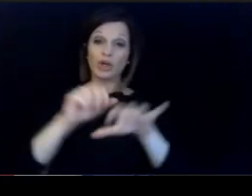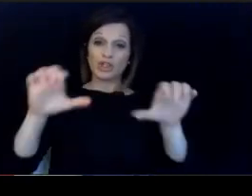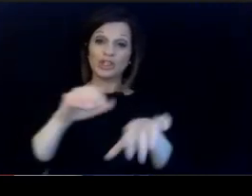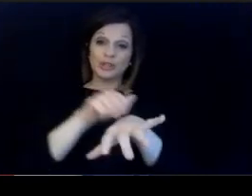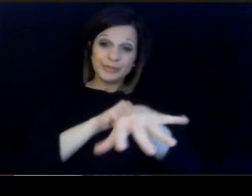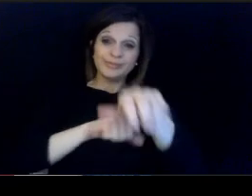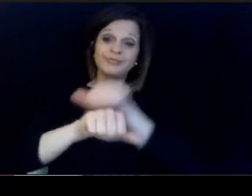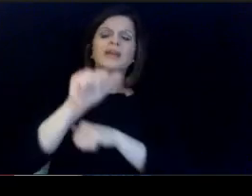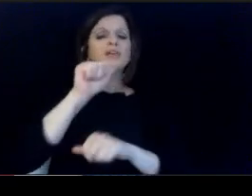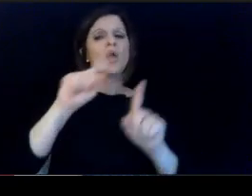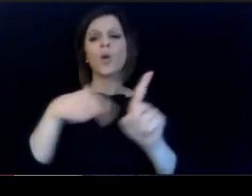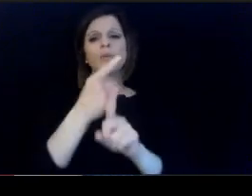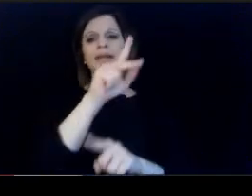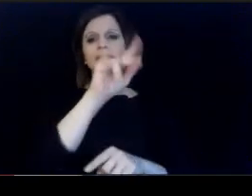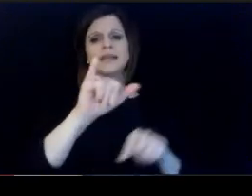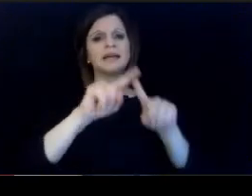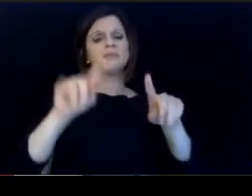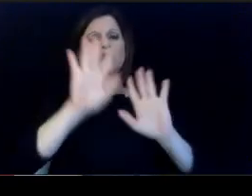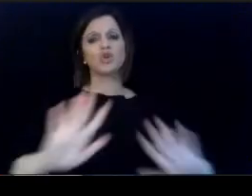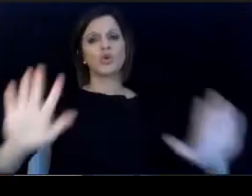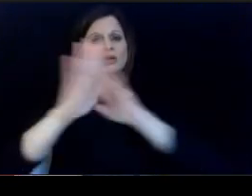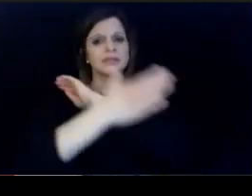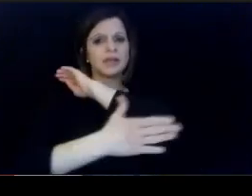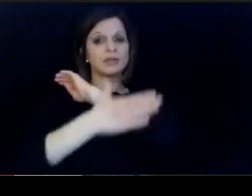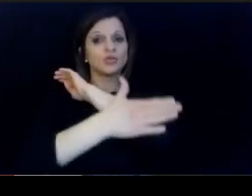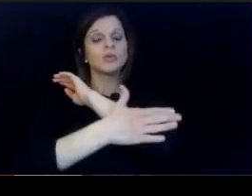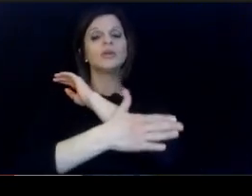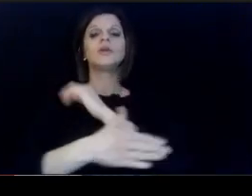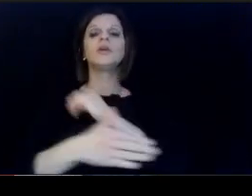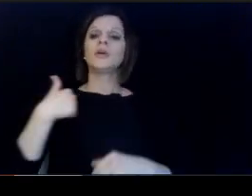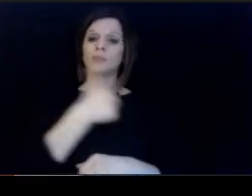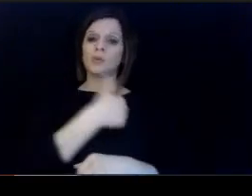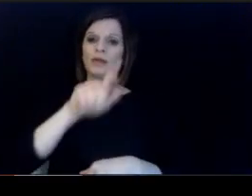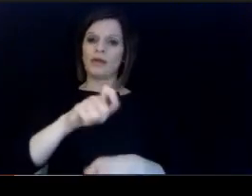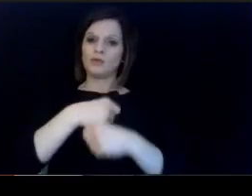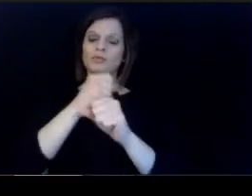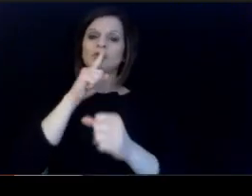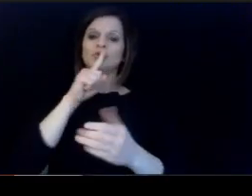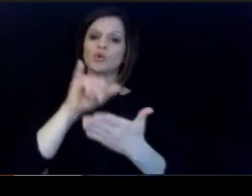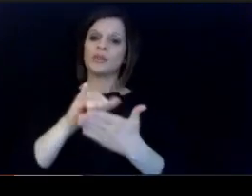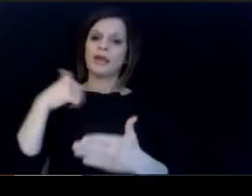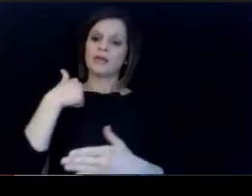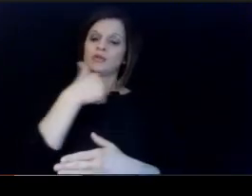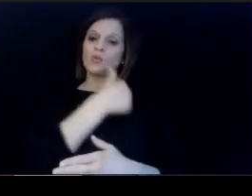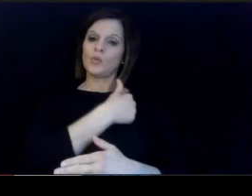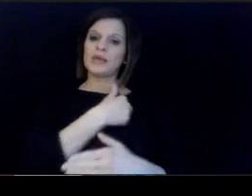it's not just in Kentucky, it's across the country, but we. have got to make sure that we hold up the profession.